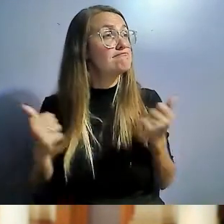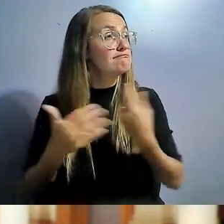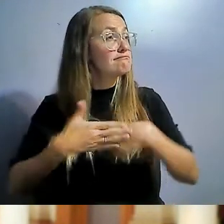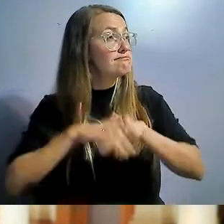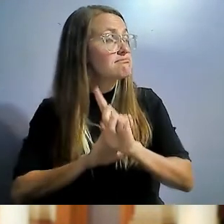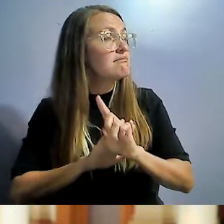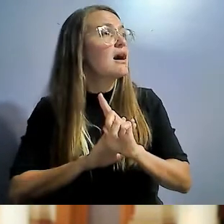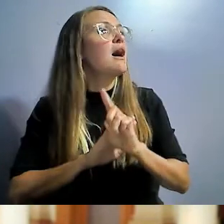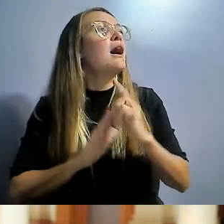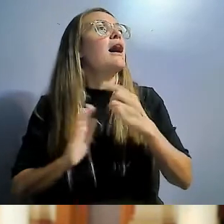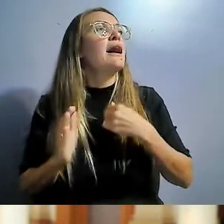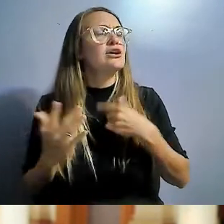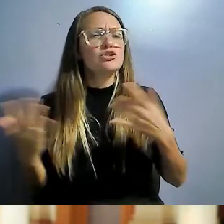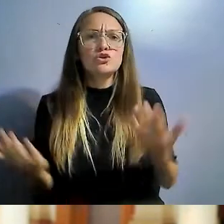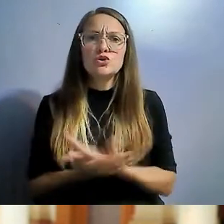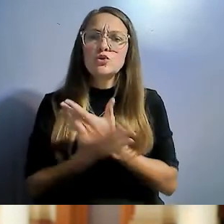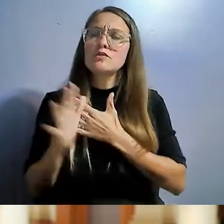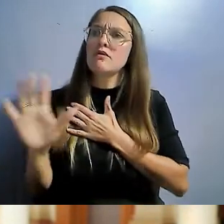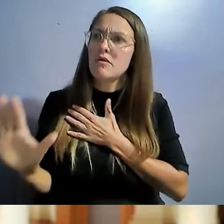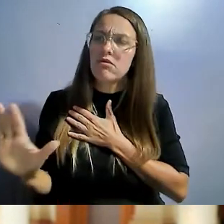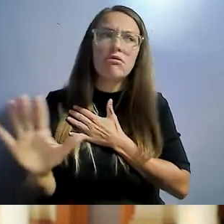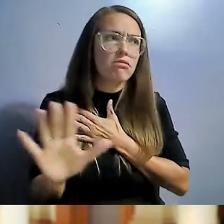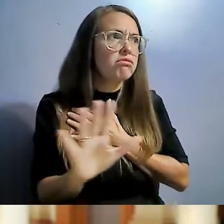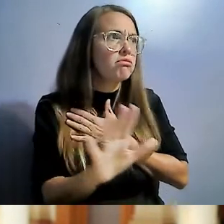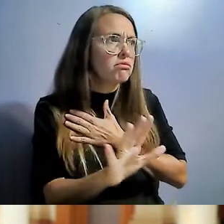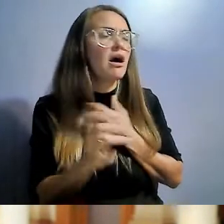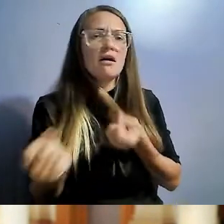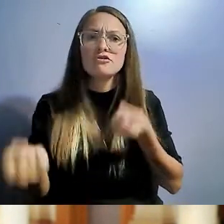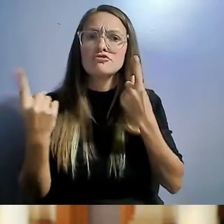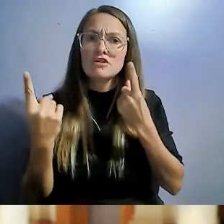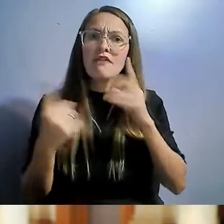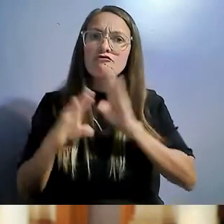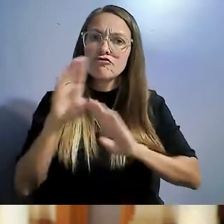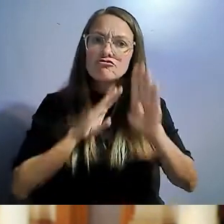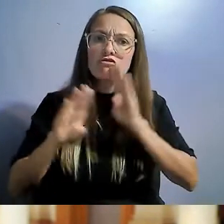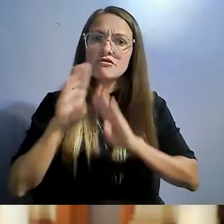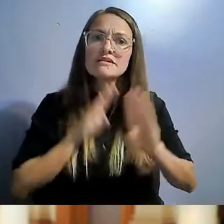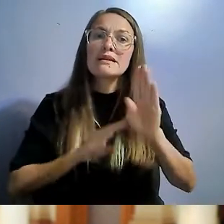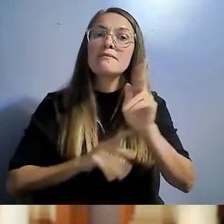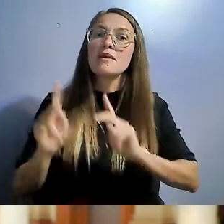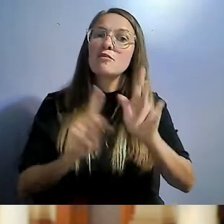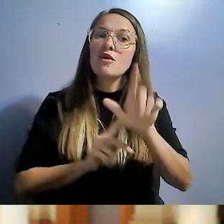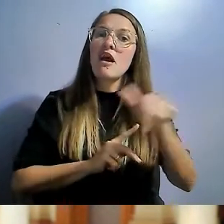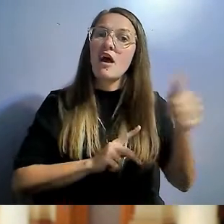frustrations experienced by the wheelchair community and other marginalized groups.